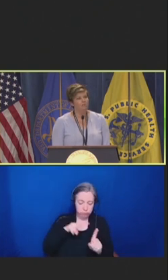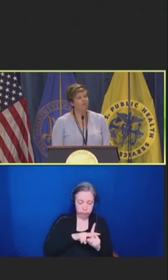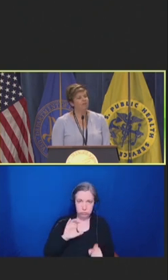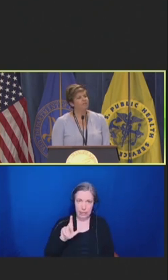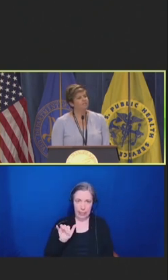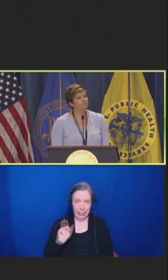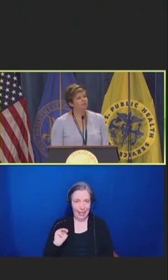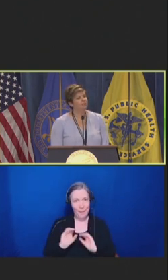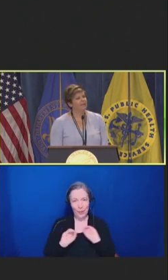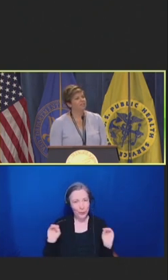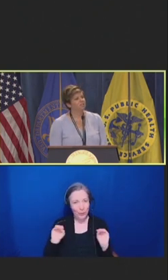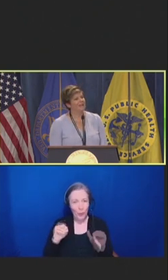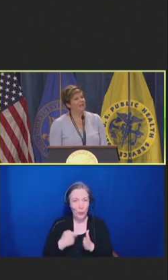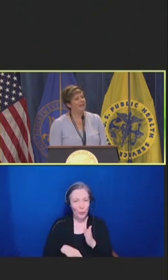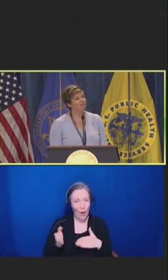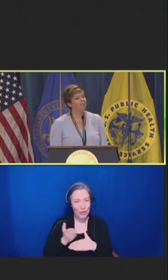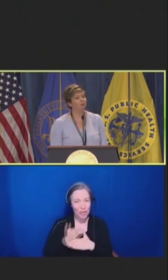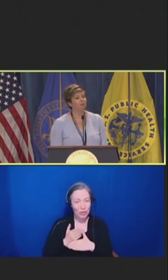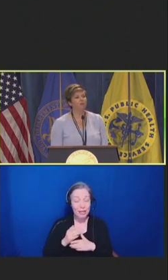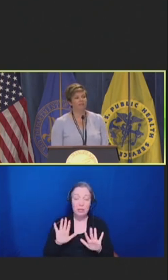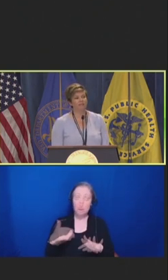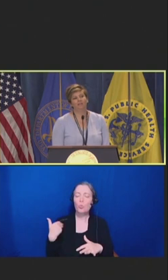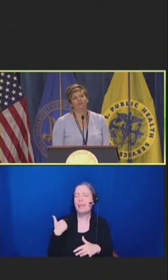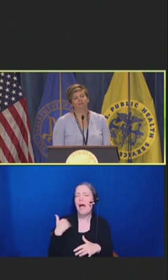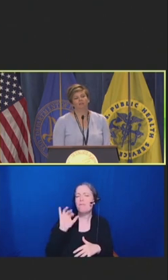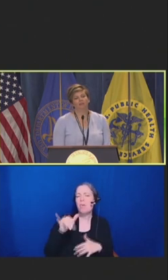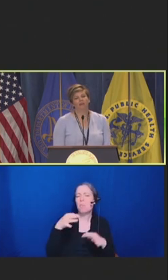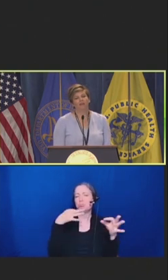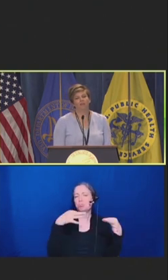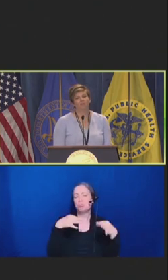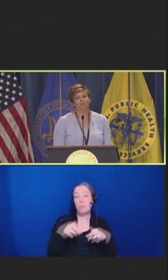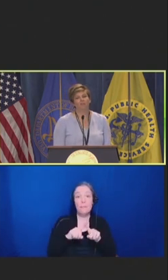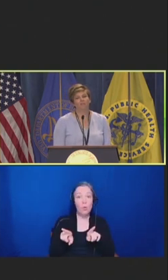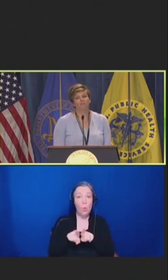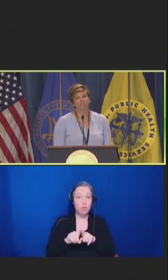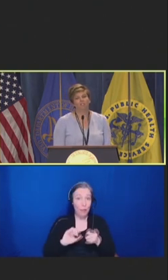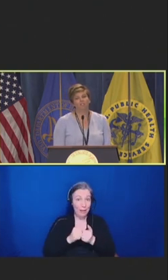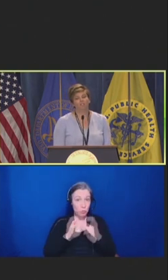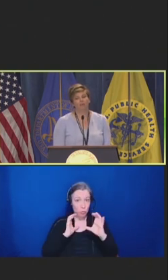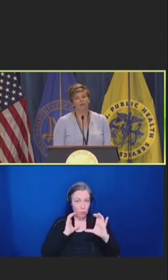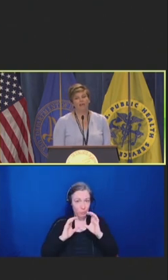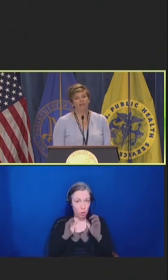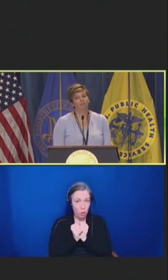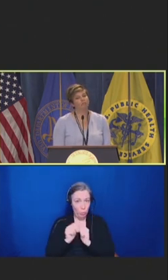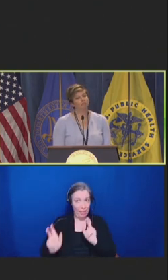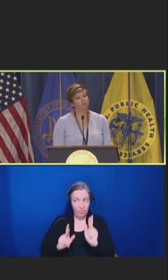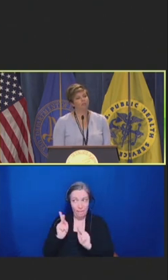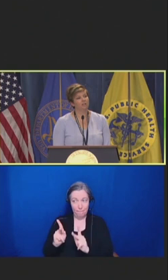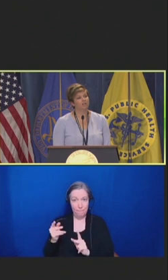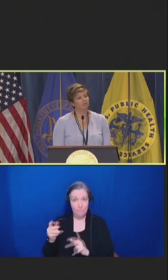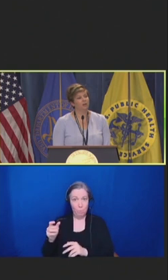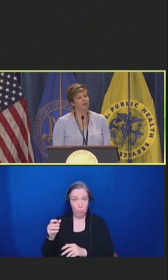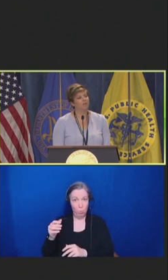But we also issue guidance on how to communicate to beneficiaries who have prescription drug coverage.